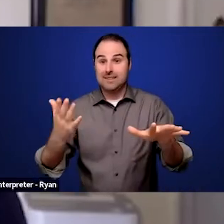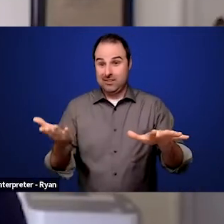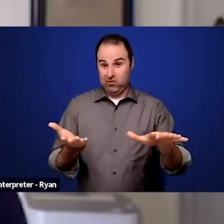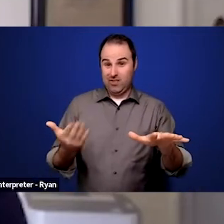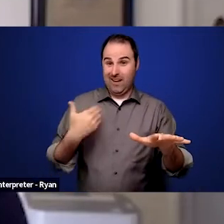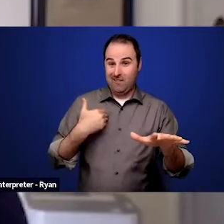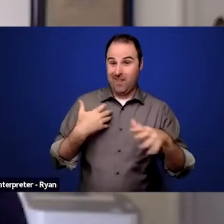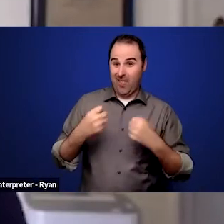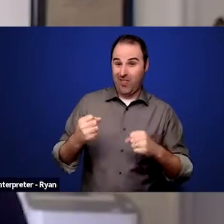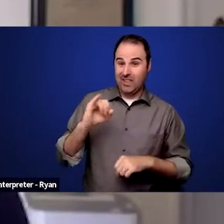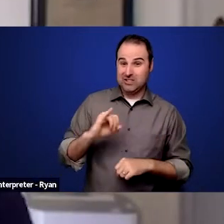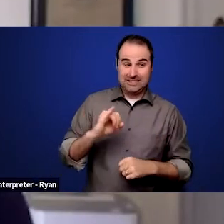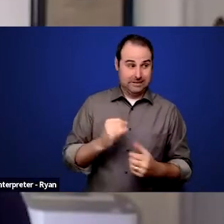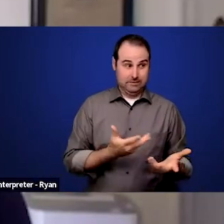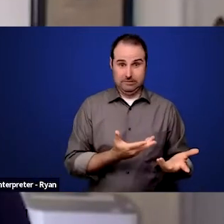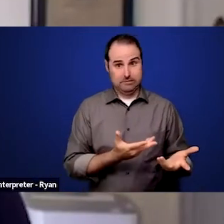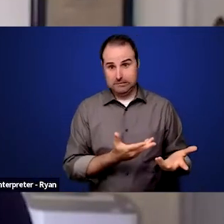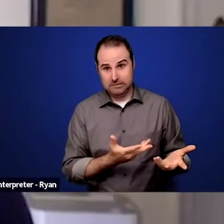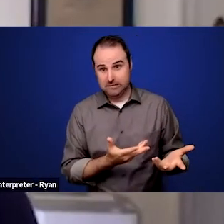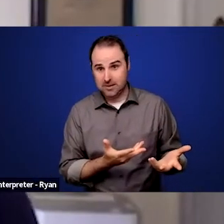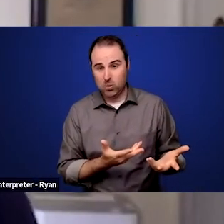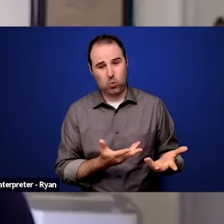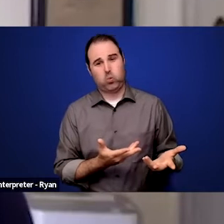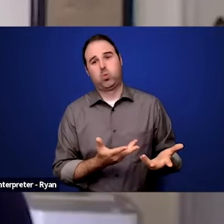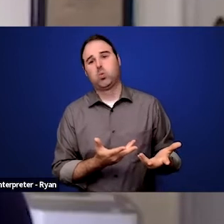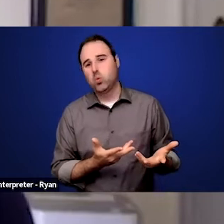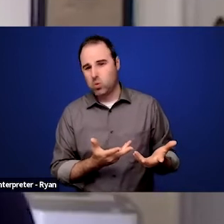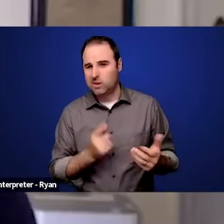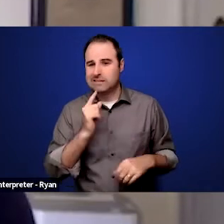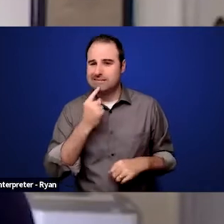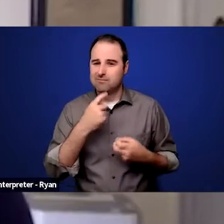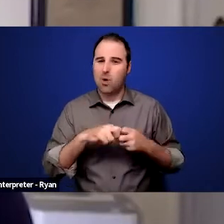obviously a major problem, including affecting people